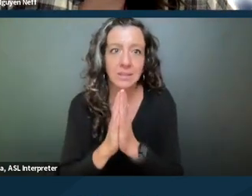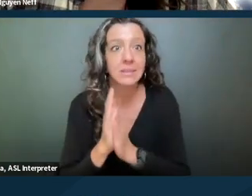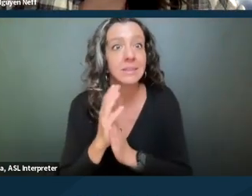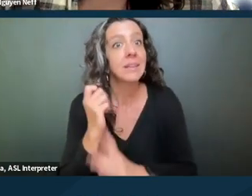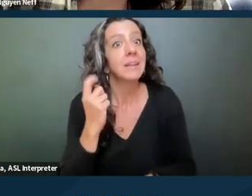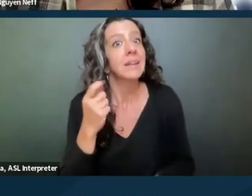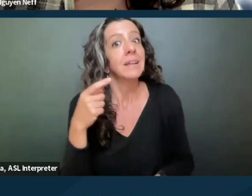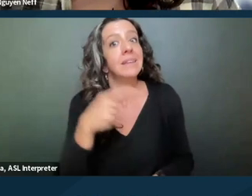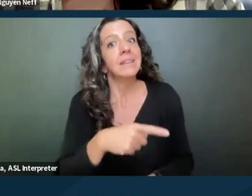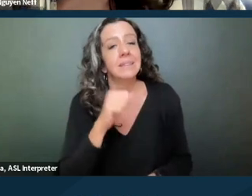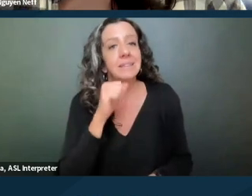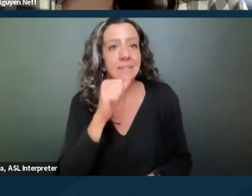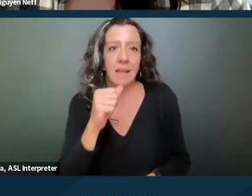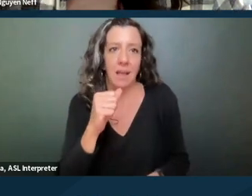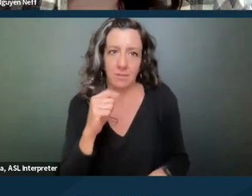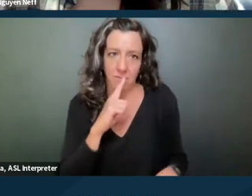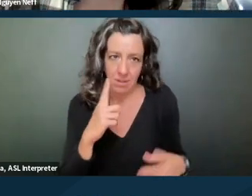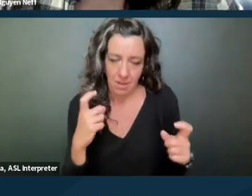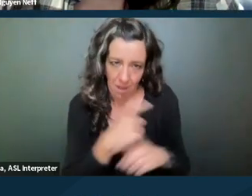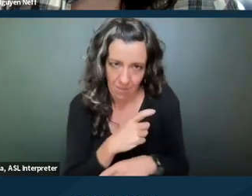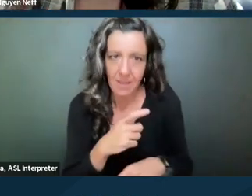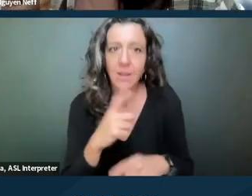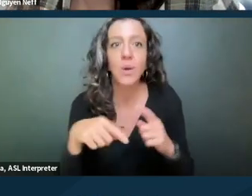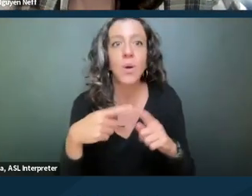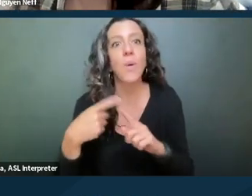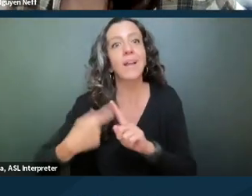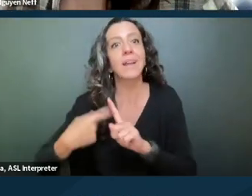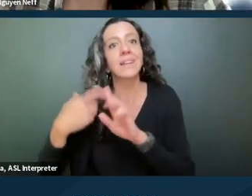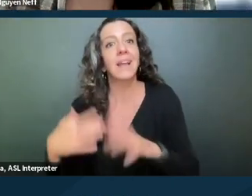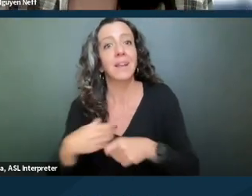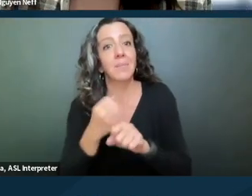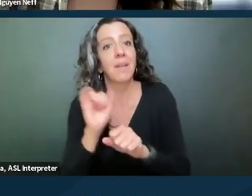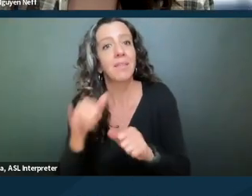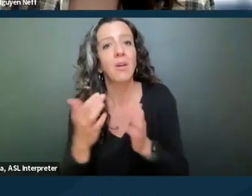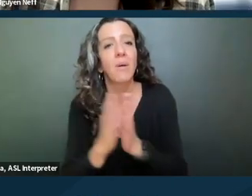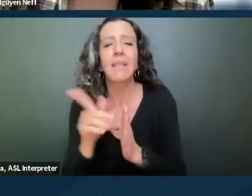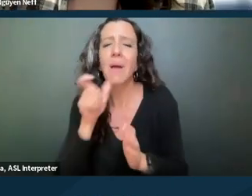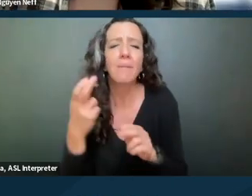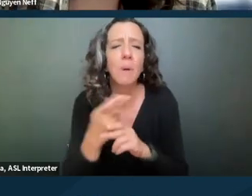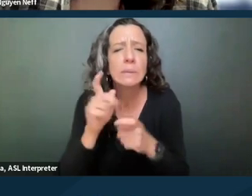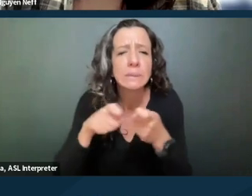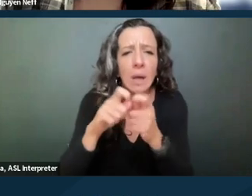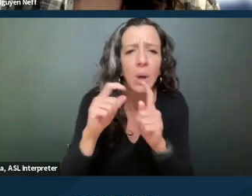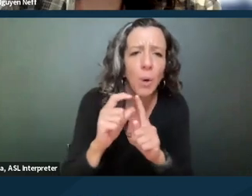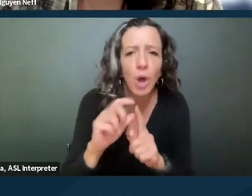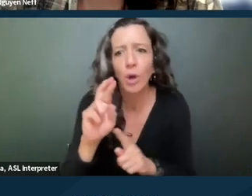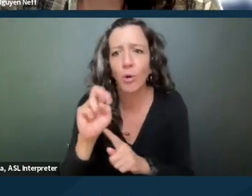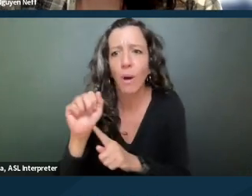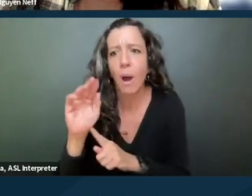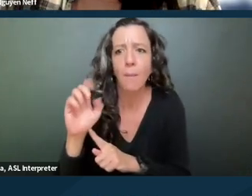When a tenant makes a request, they don't need to use the phrase reasonable accommodation. I think, you know, as an attorney,